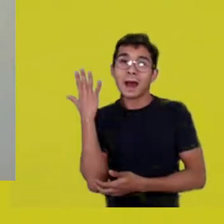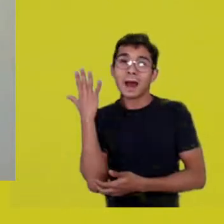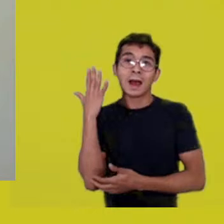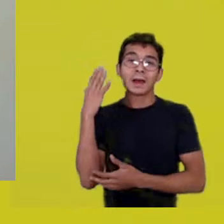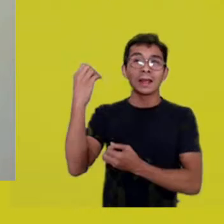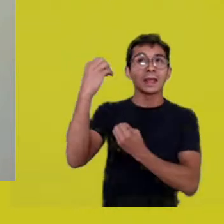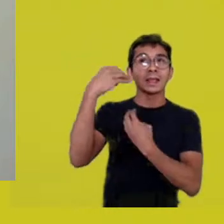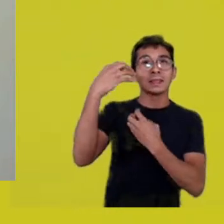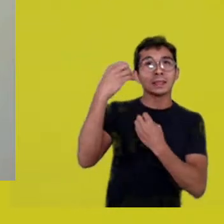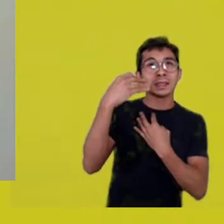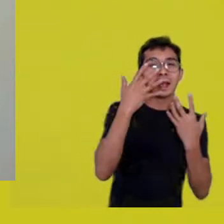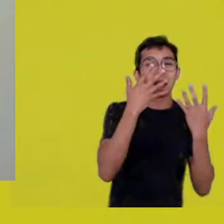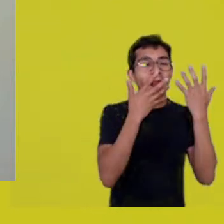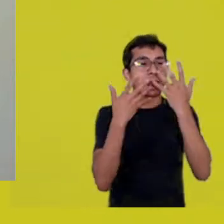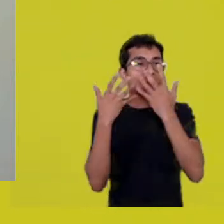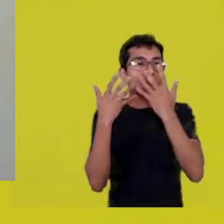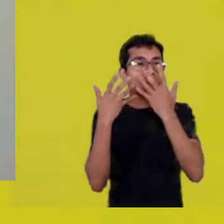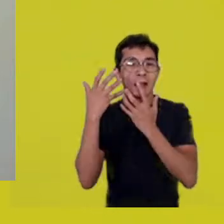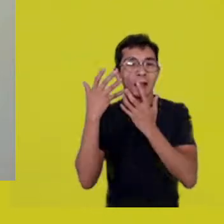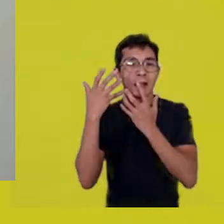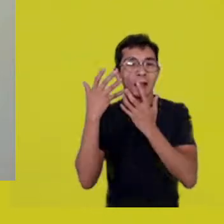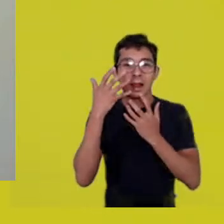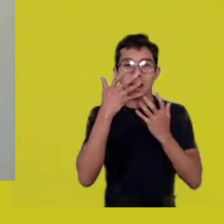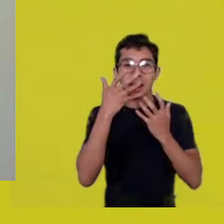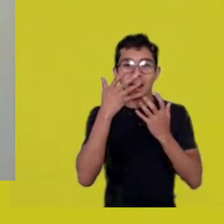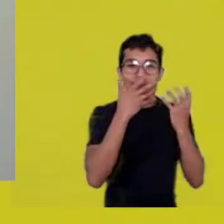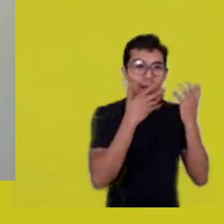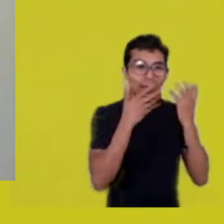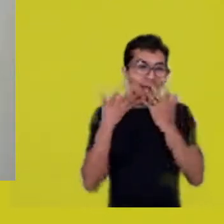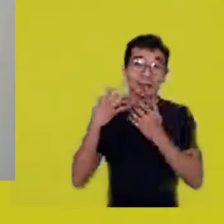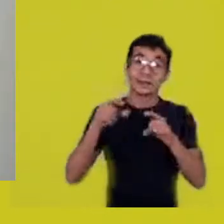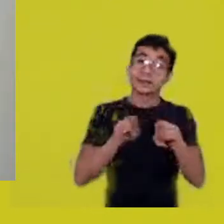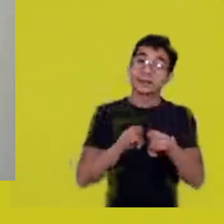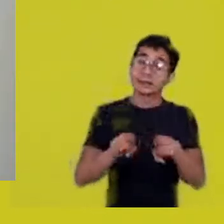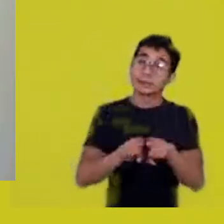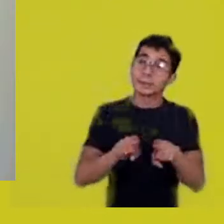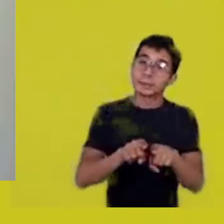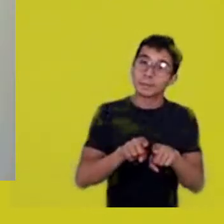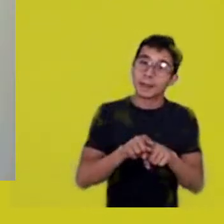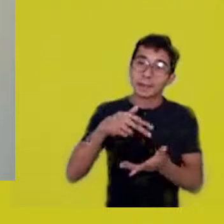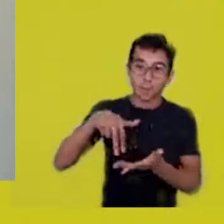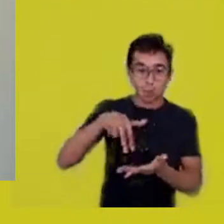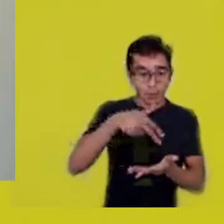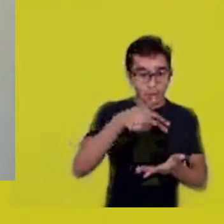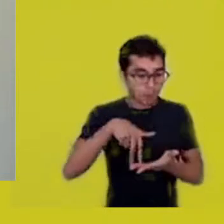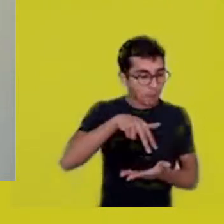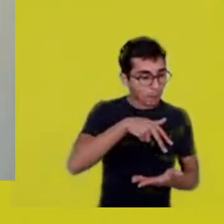and even choreographies are taught,